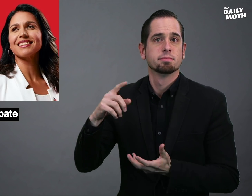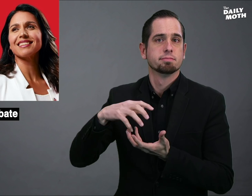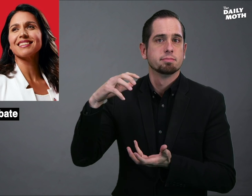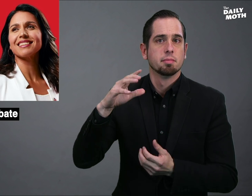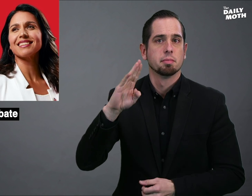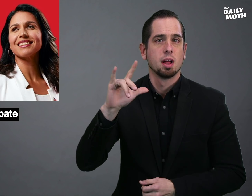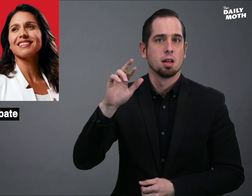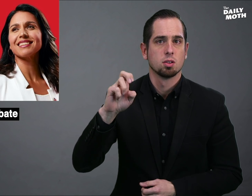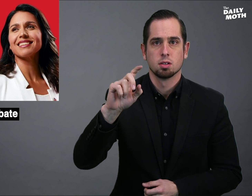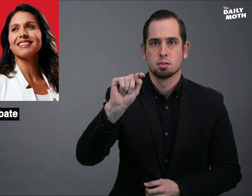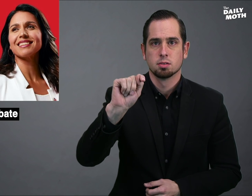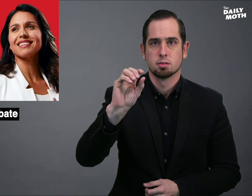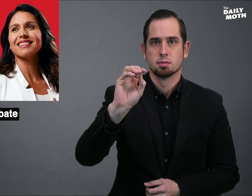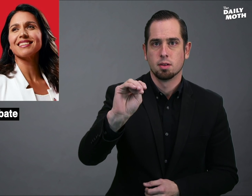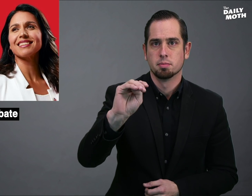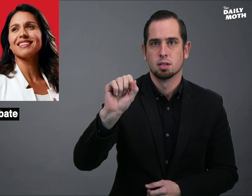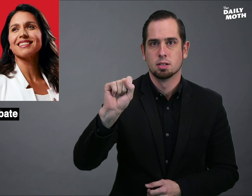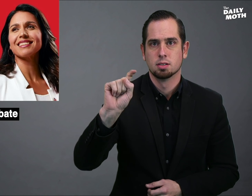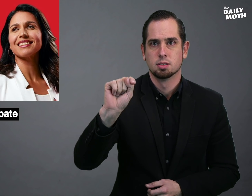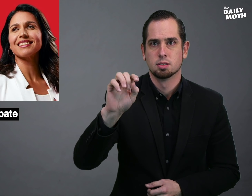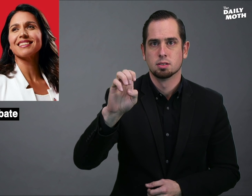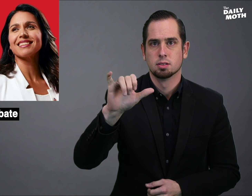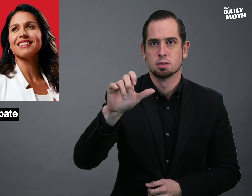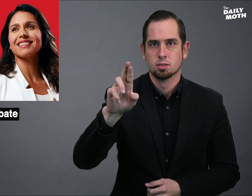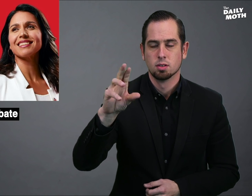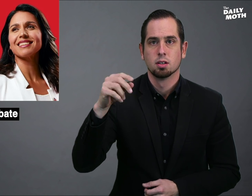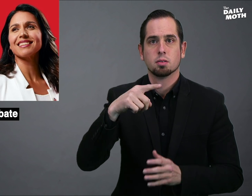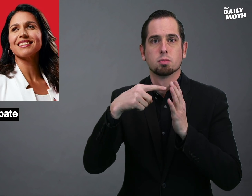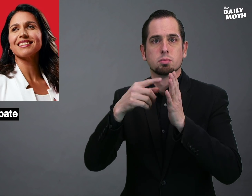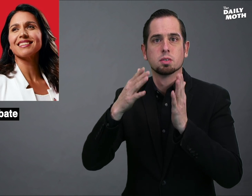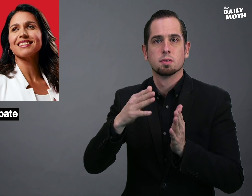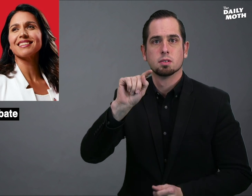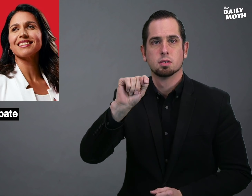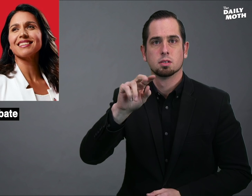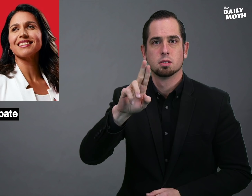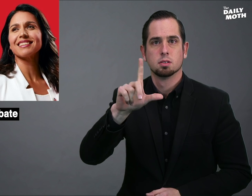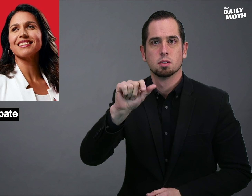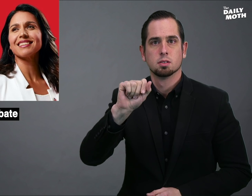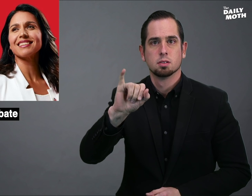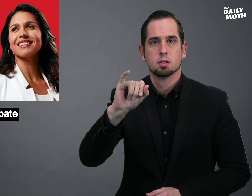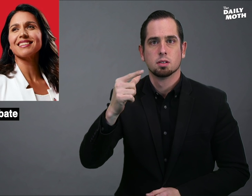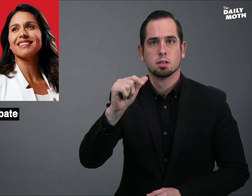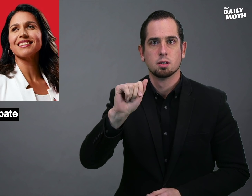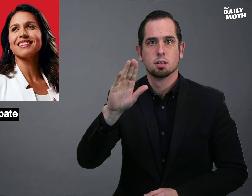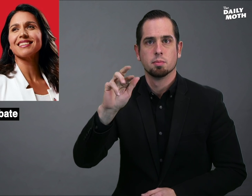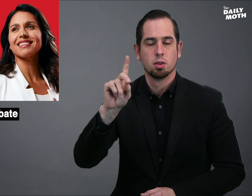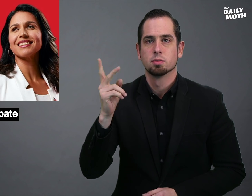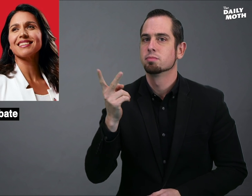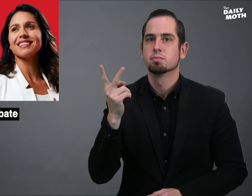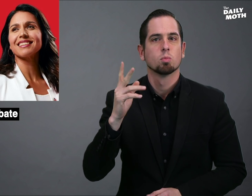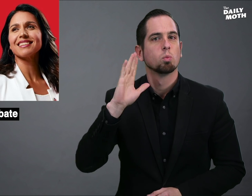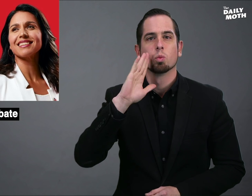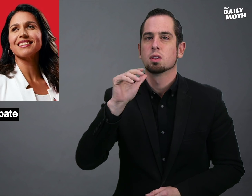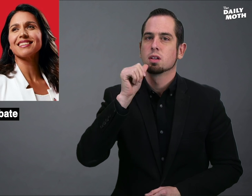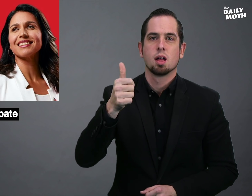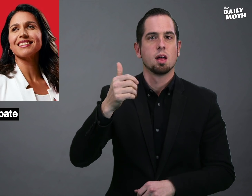Billionaire Tom Steyer and Rep. Tulsi Gabbard will not